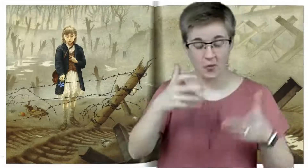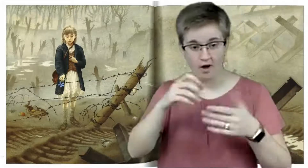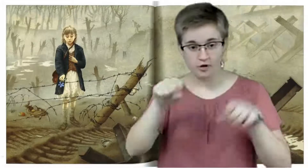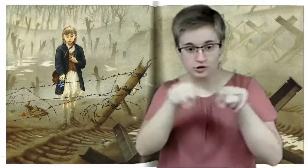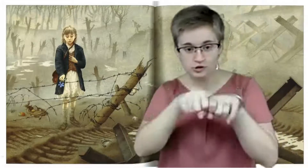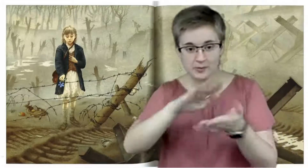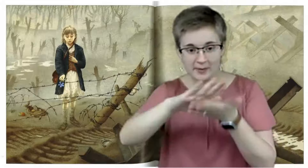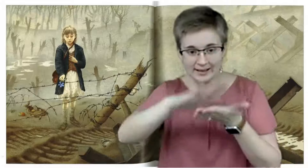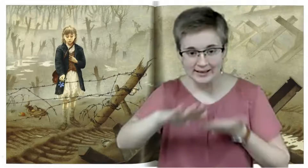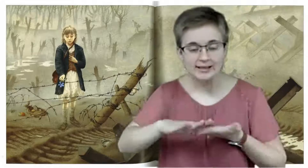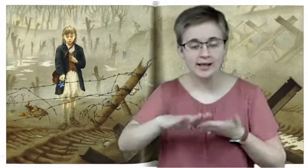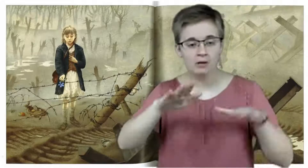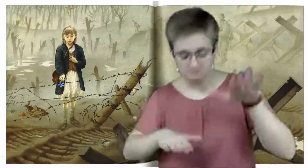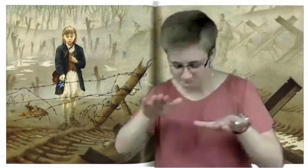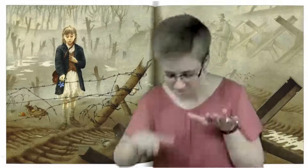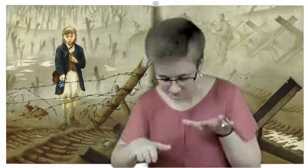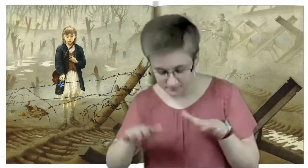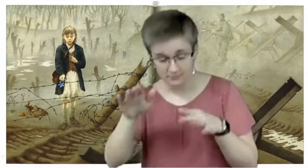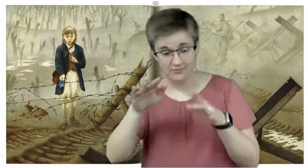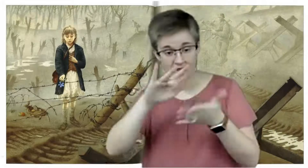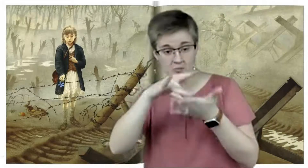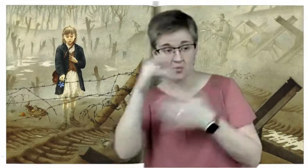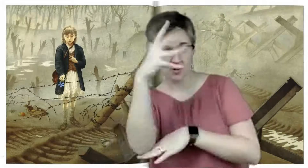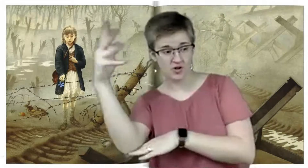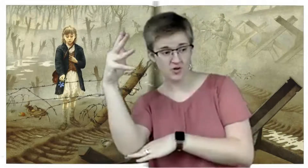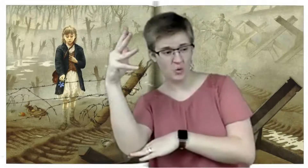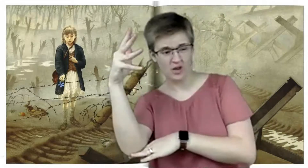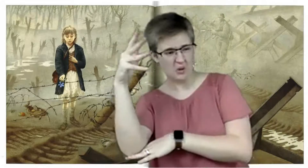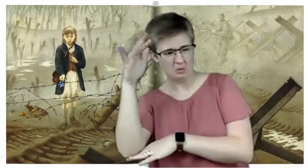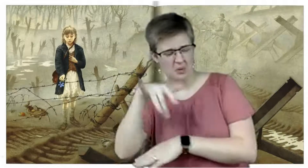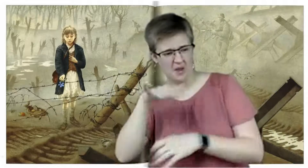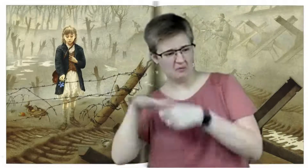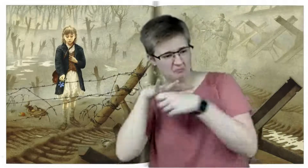In the middle of the woods, the clearing had changed. It was empty.